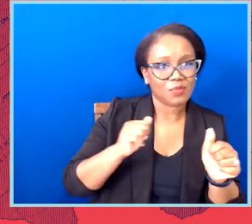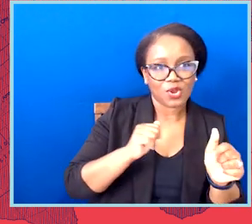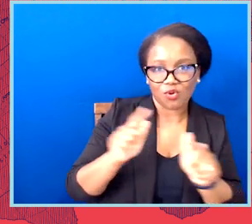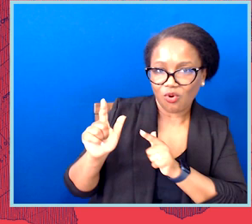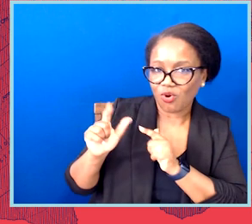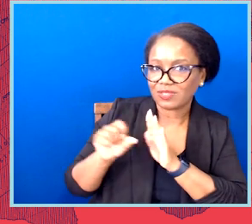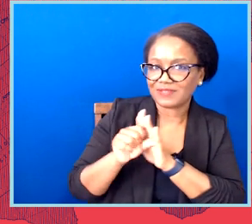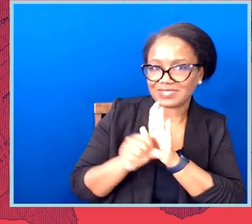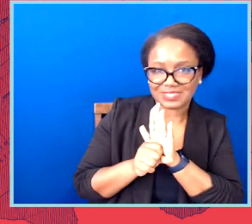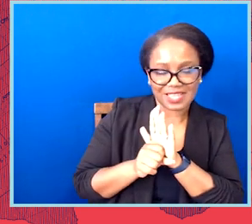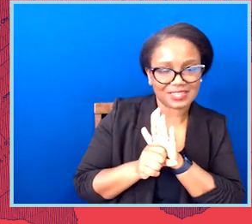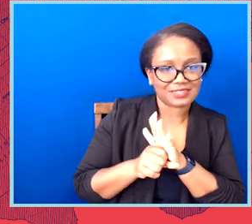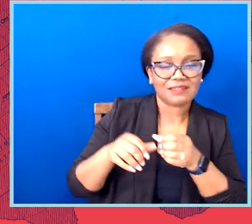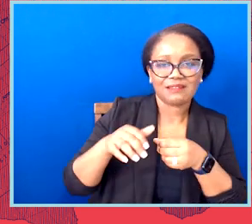begun or will begin shortly.